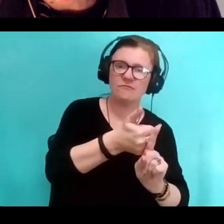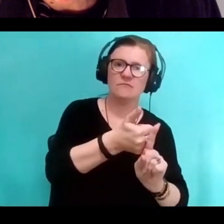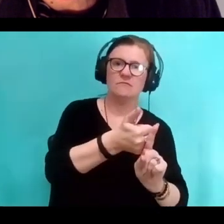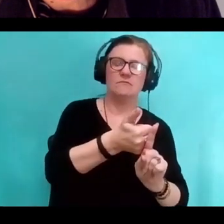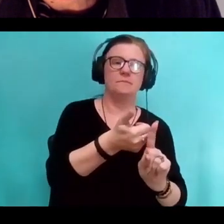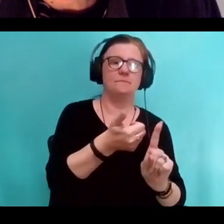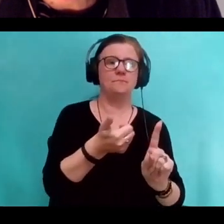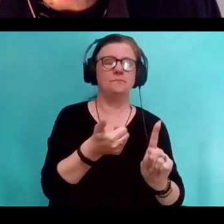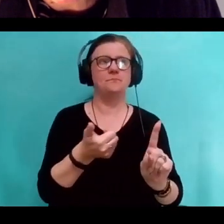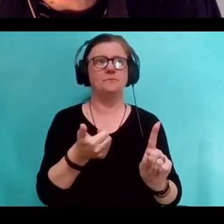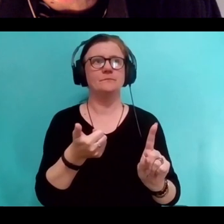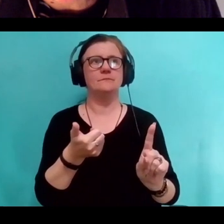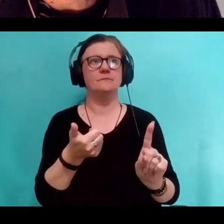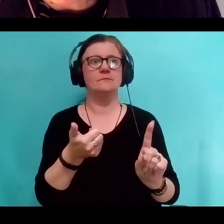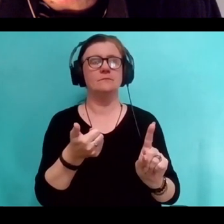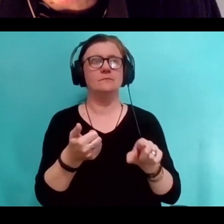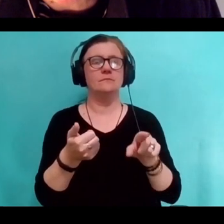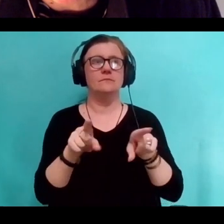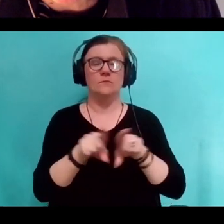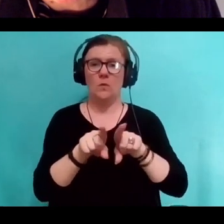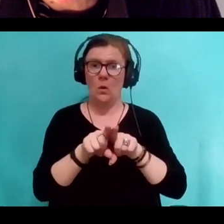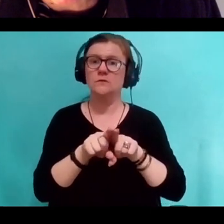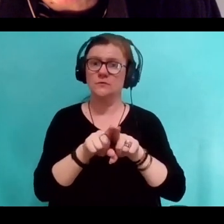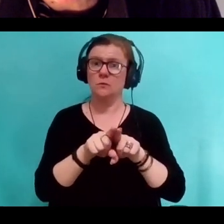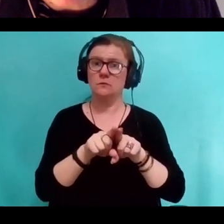And we are also based on the stories told about us,